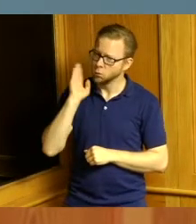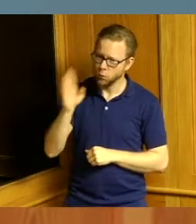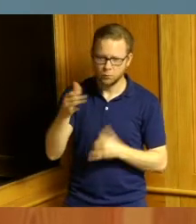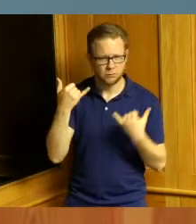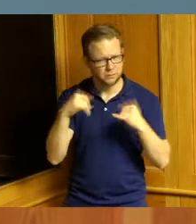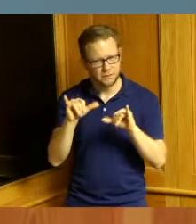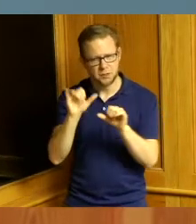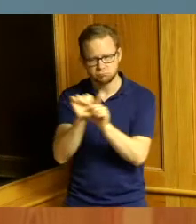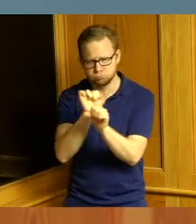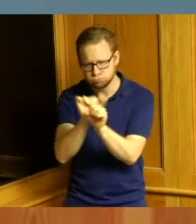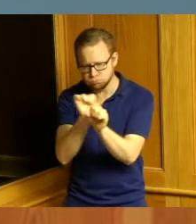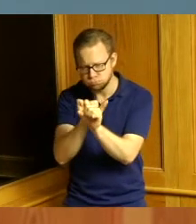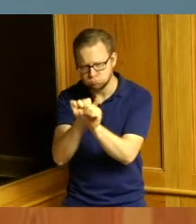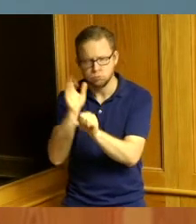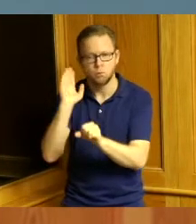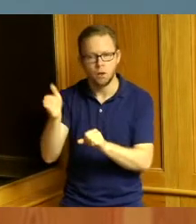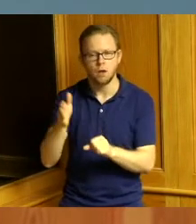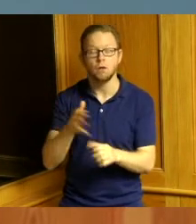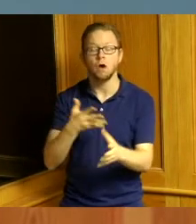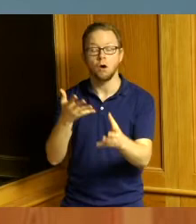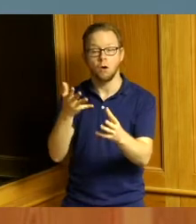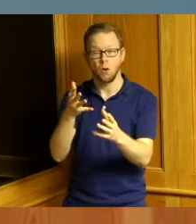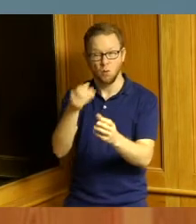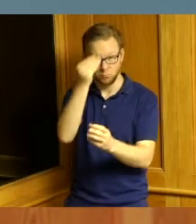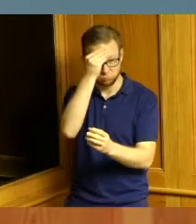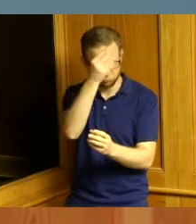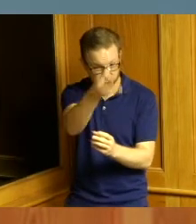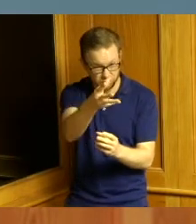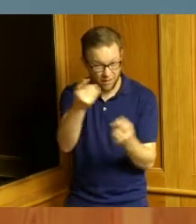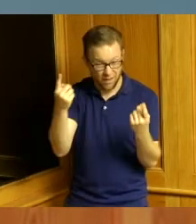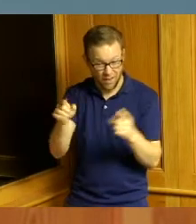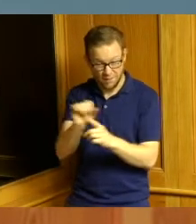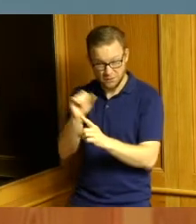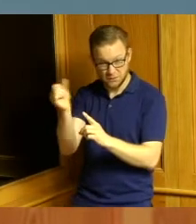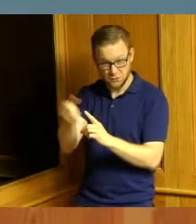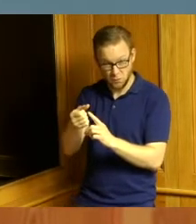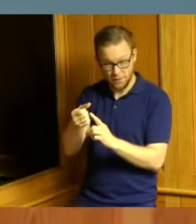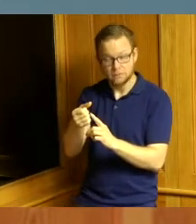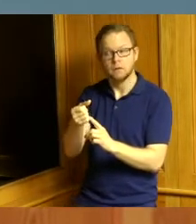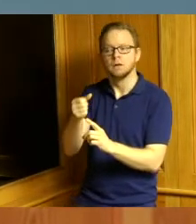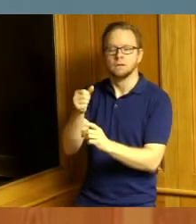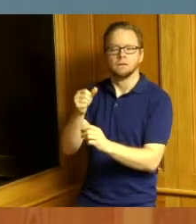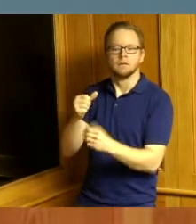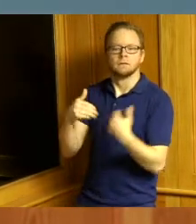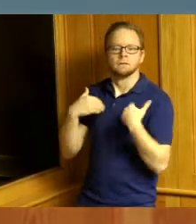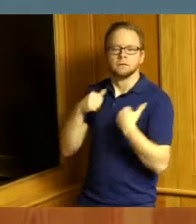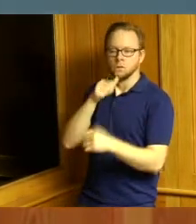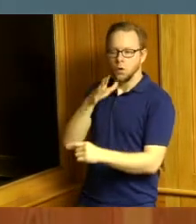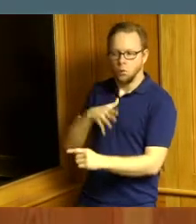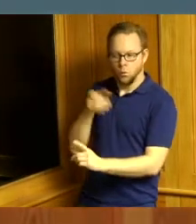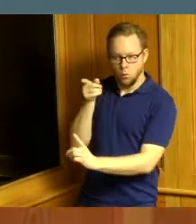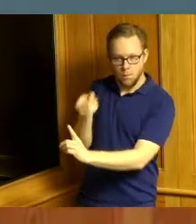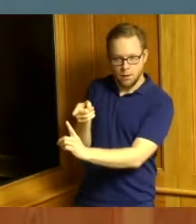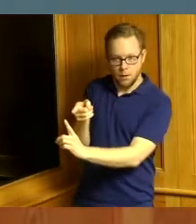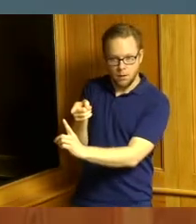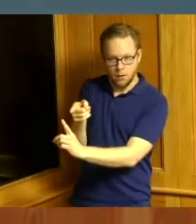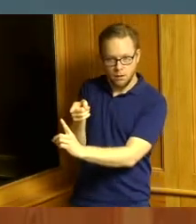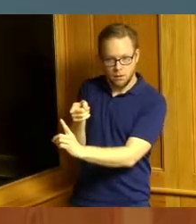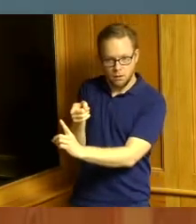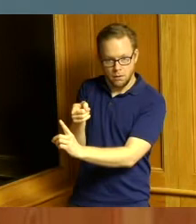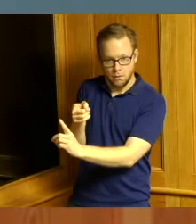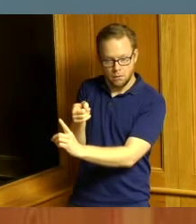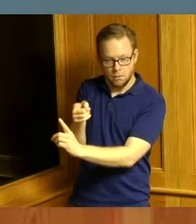a note a situation came forward to us that there was a young lady and they called Lincoln Ware and